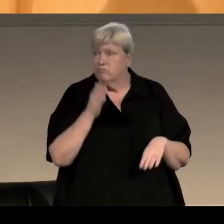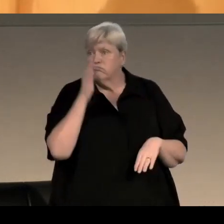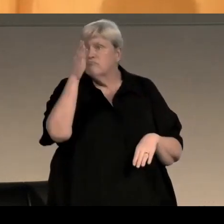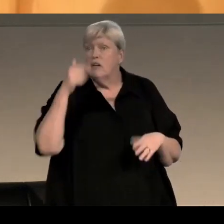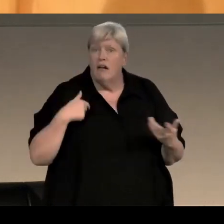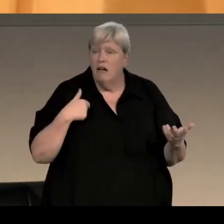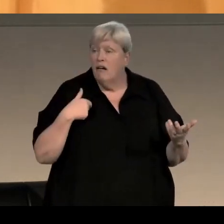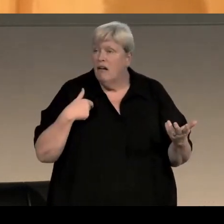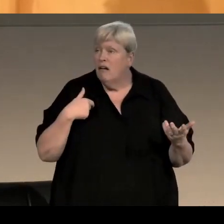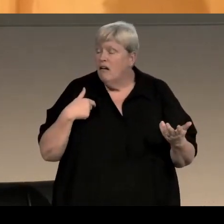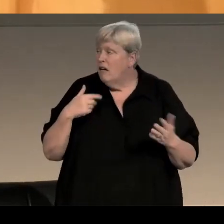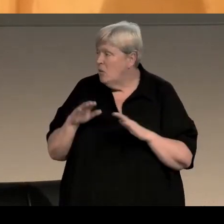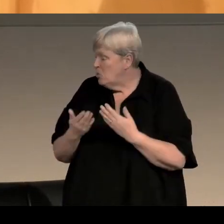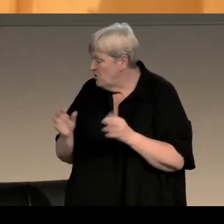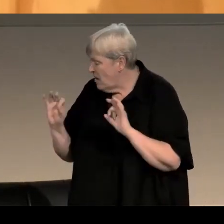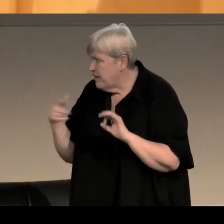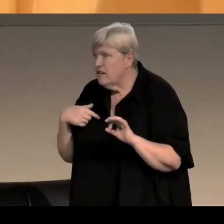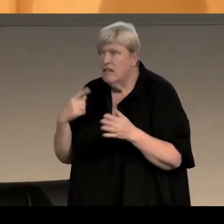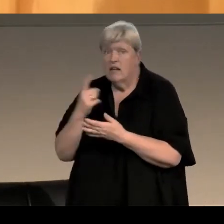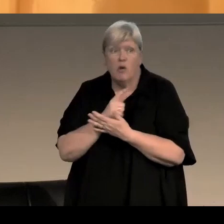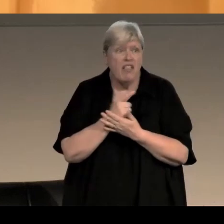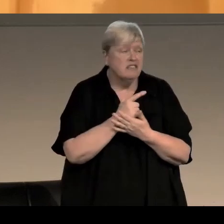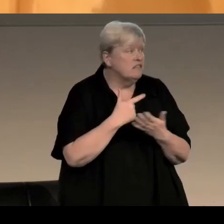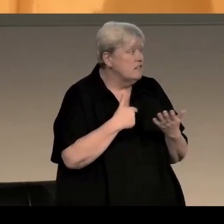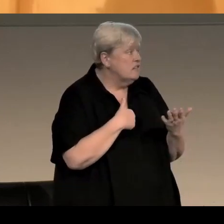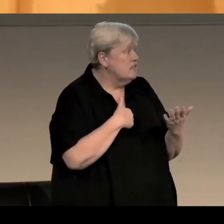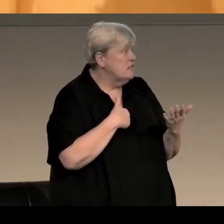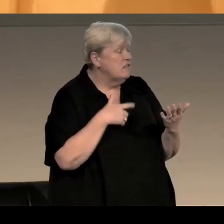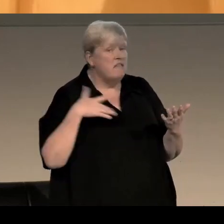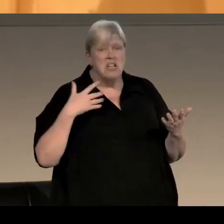There was no books about people who happened to be gay,